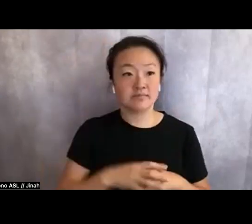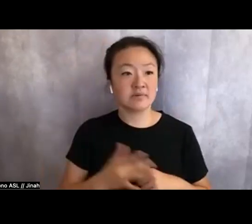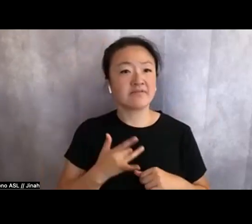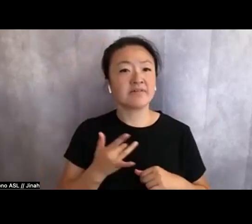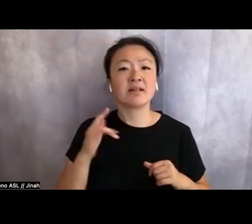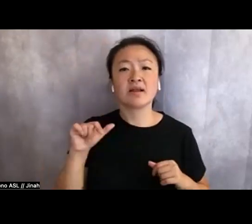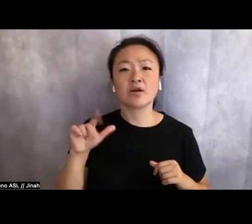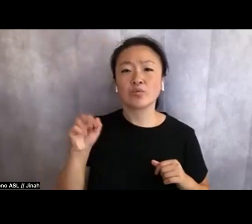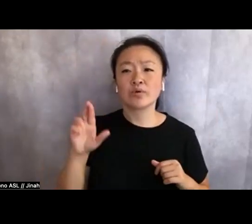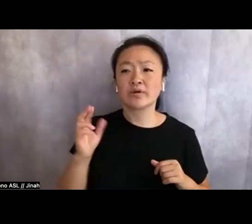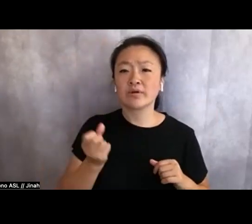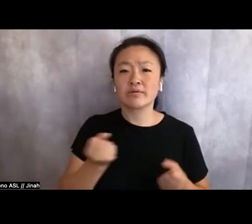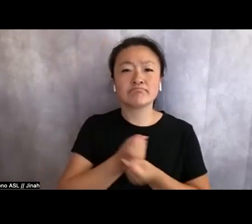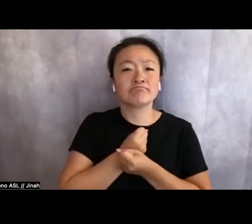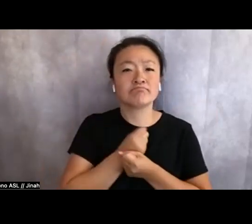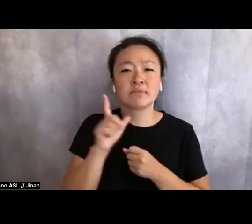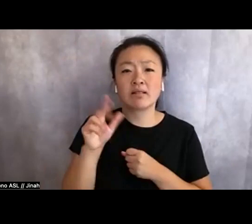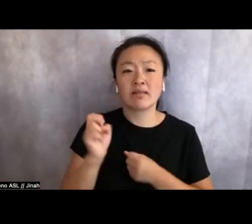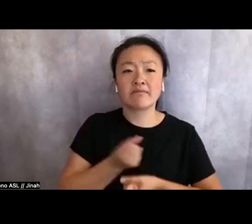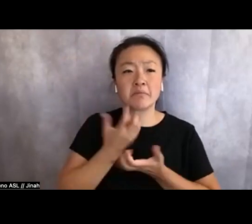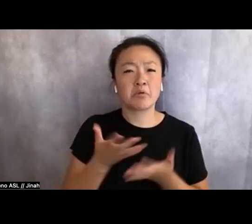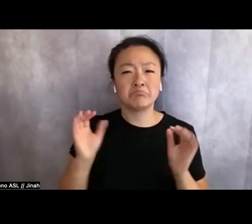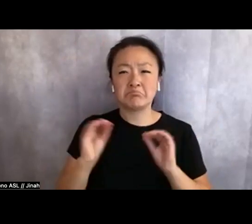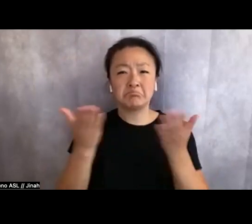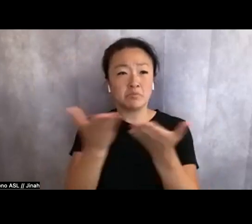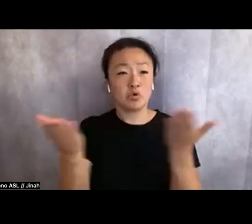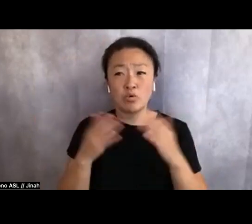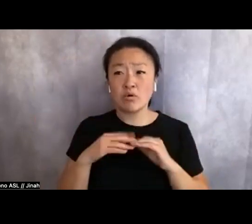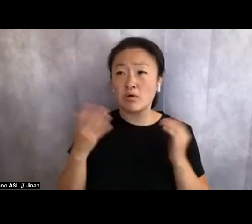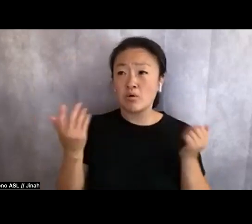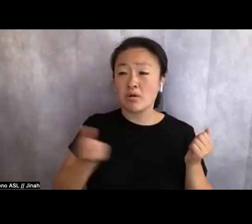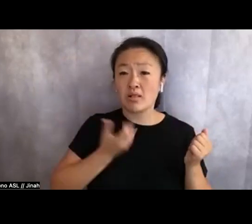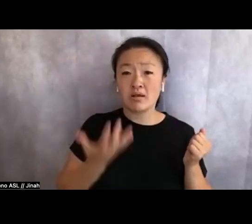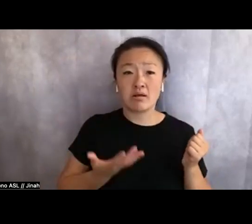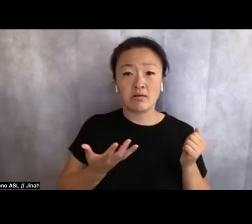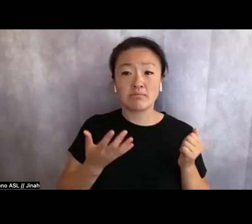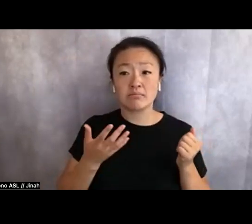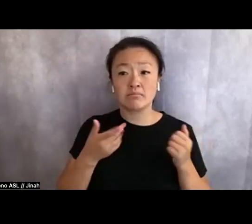or even love poems that aren't necessarily romantic, that discuss sickness and chronic